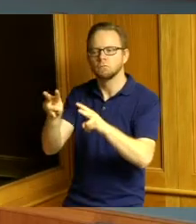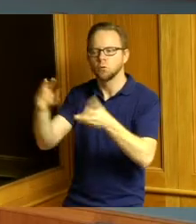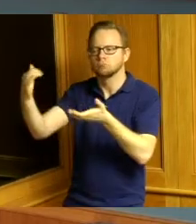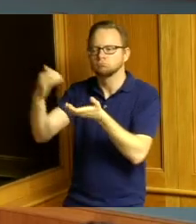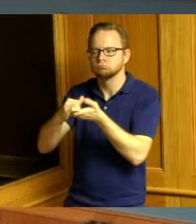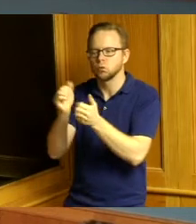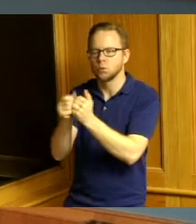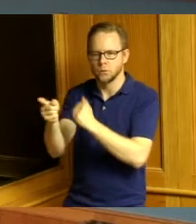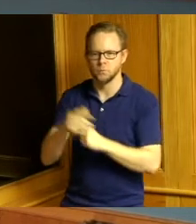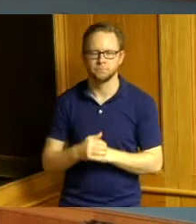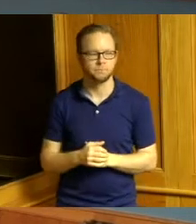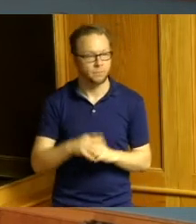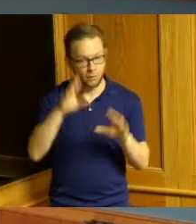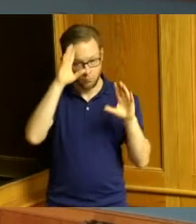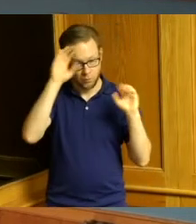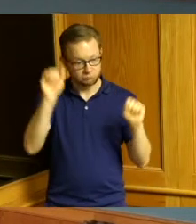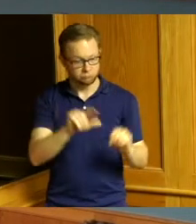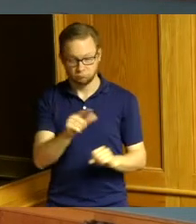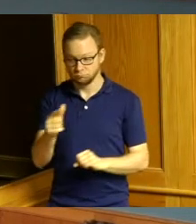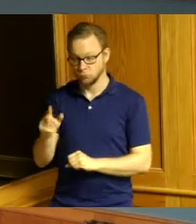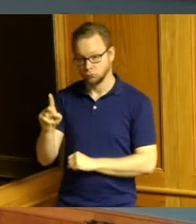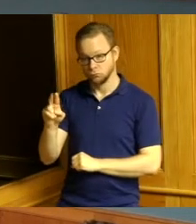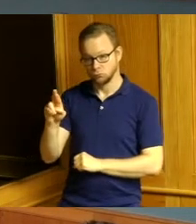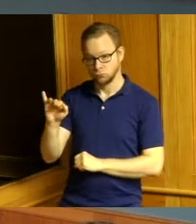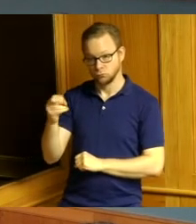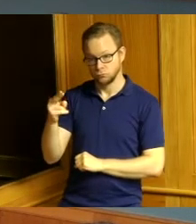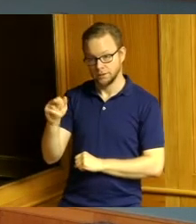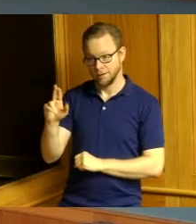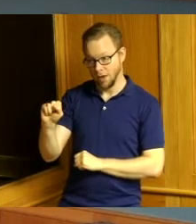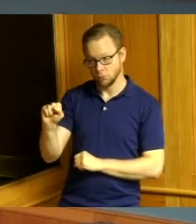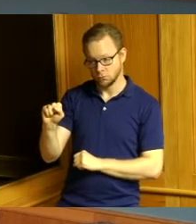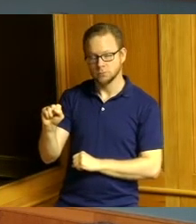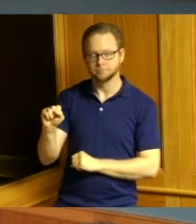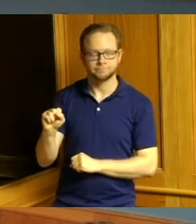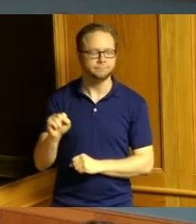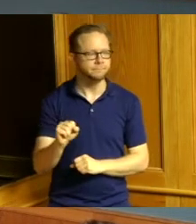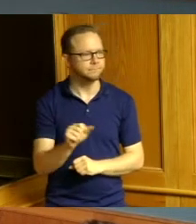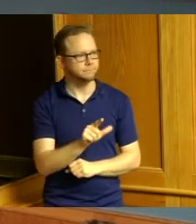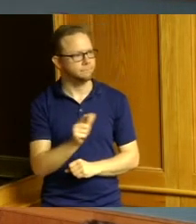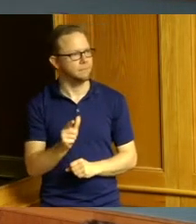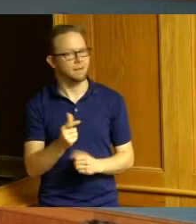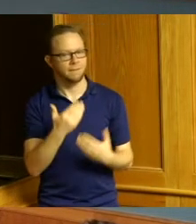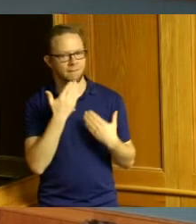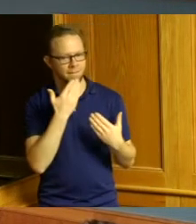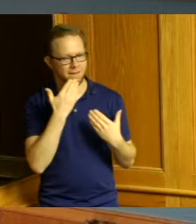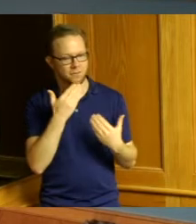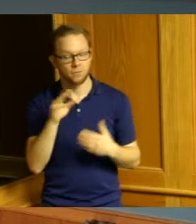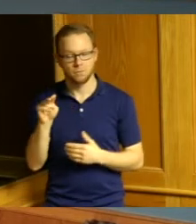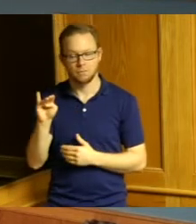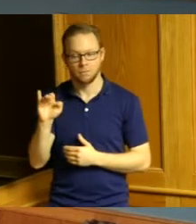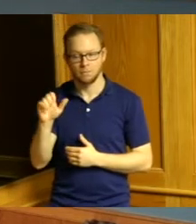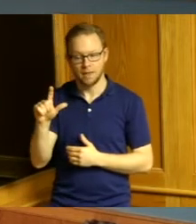thank you Commissioner Driehaus thank you Michael congratulations we're looking forward to working